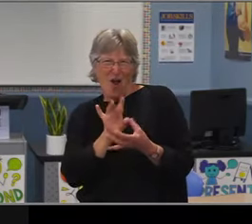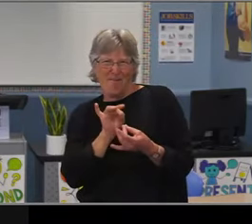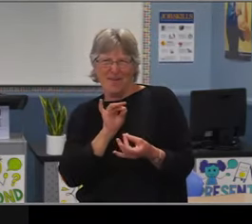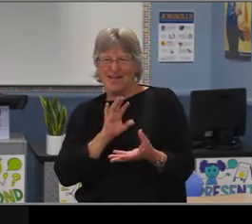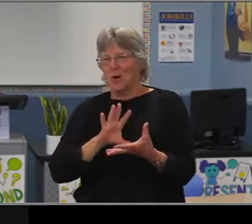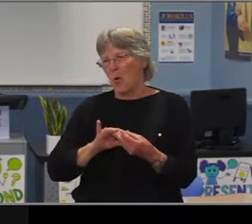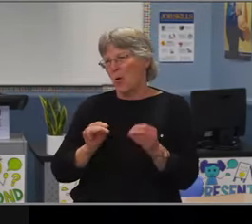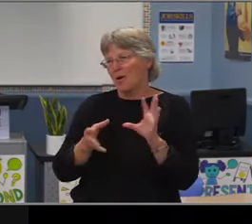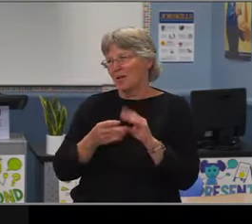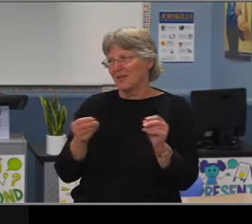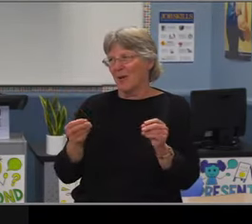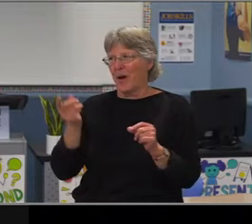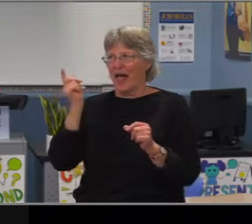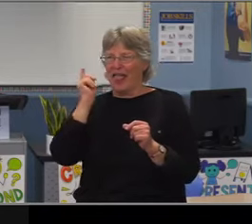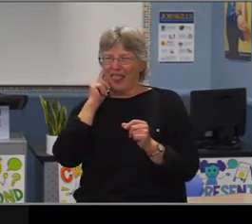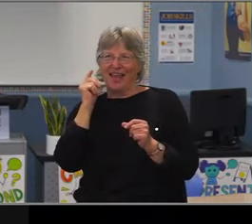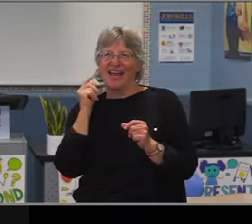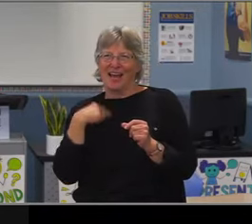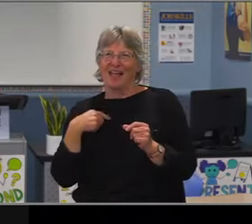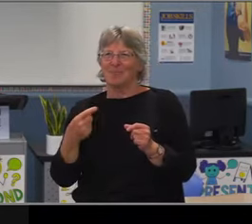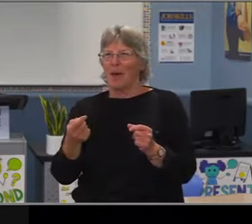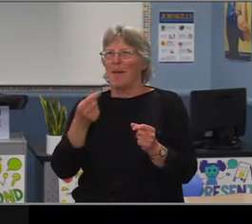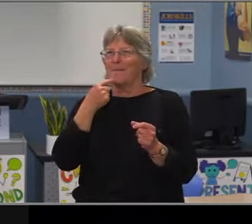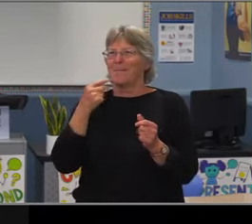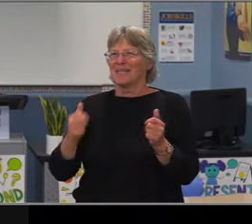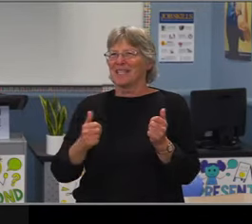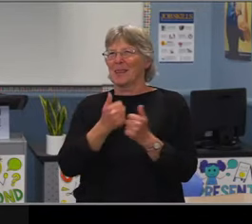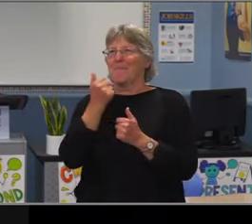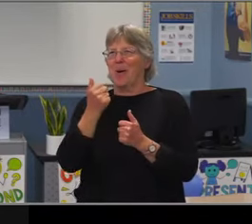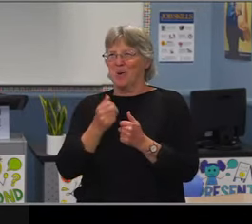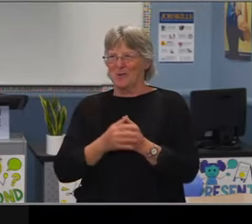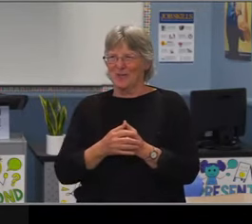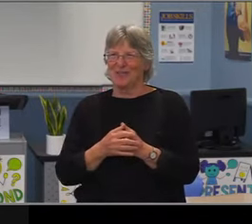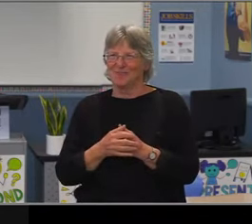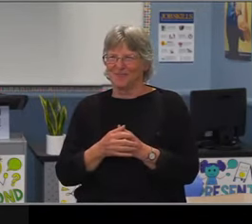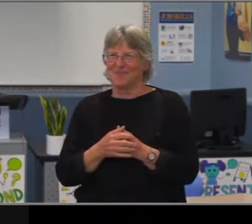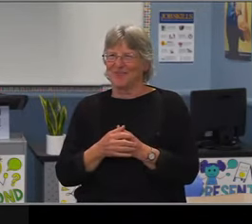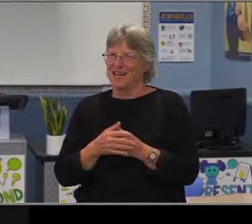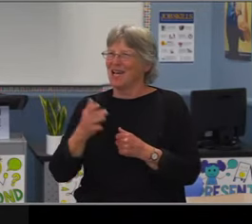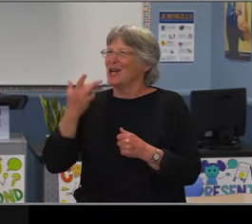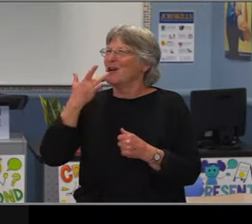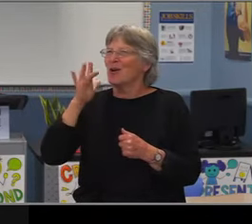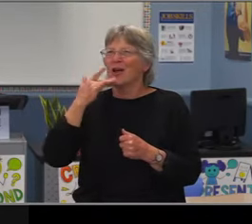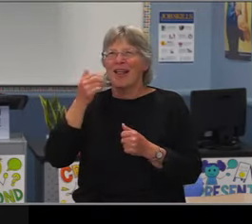[Korea] Thank you for having me. Second of all, Dr. Kahl and I had the honor